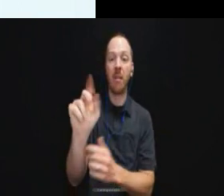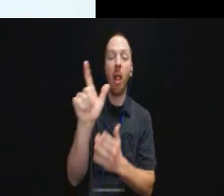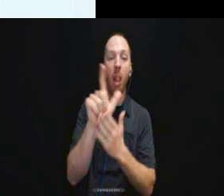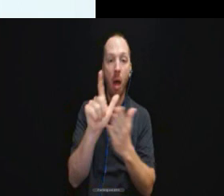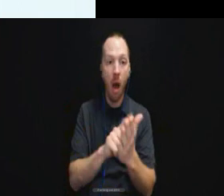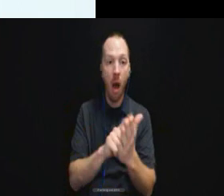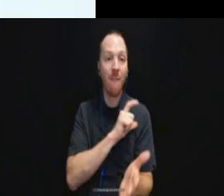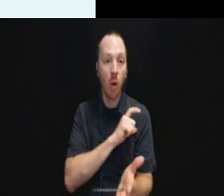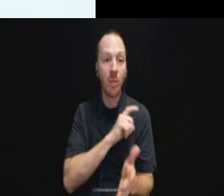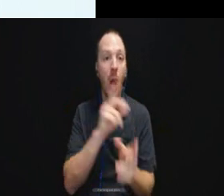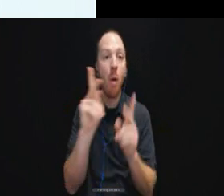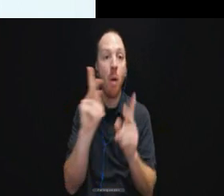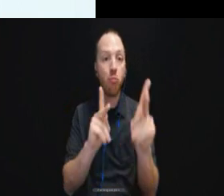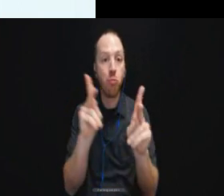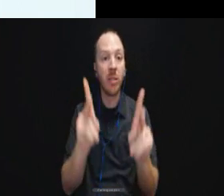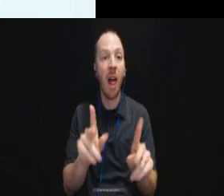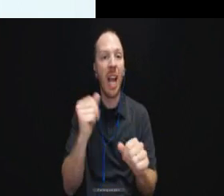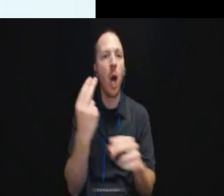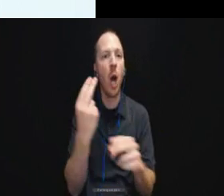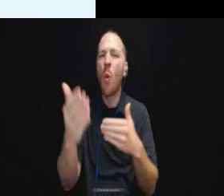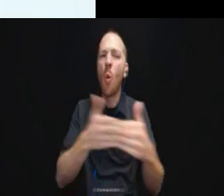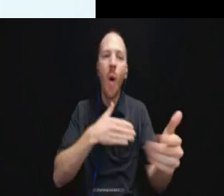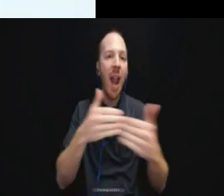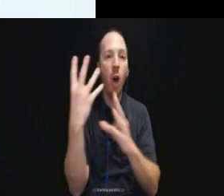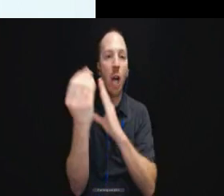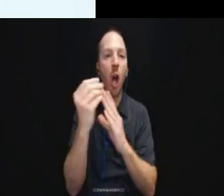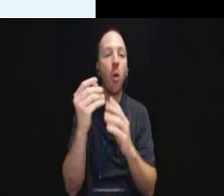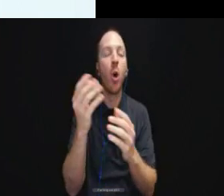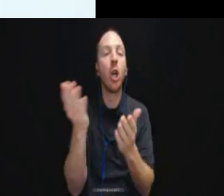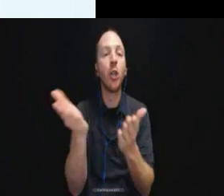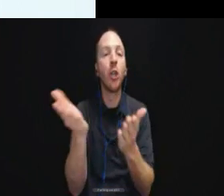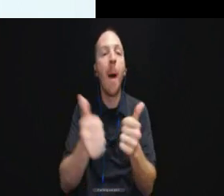personnel can use whatever auxiliary aids and services are most effective under the